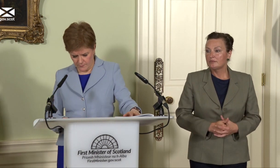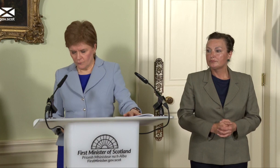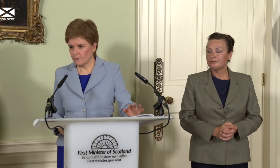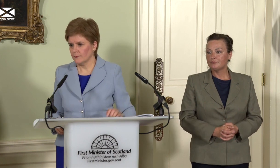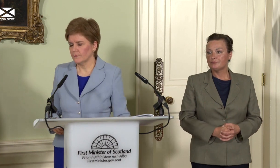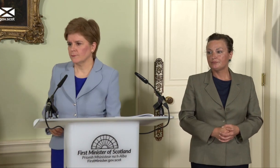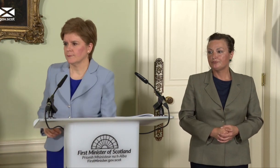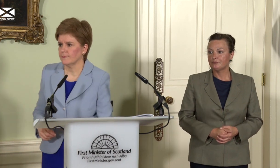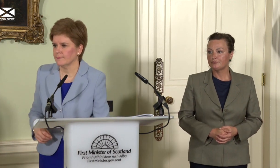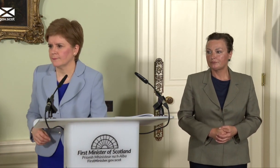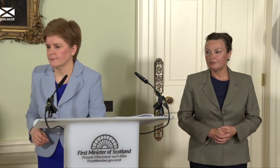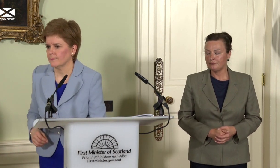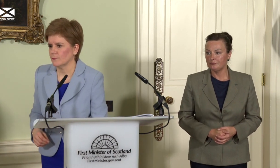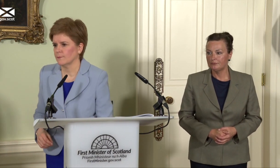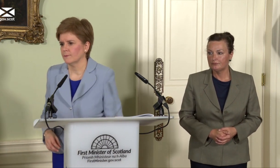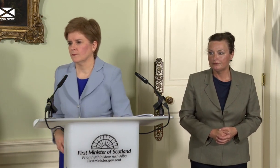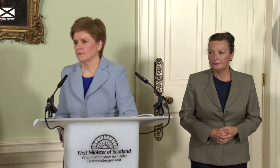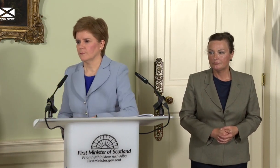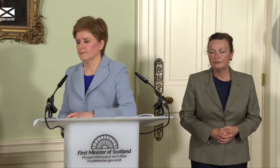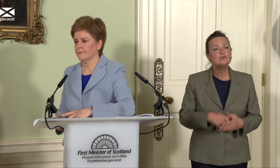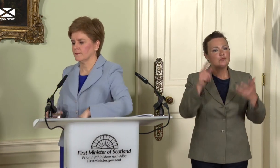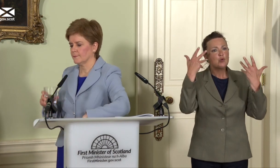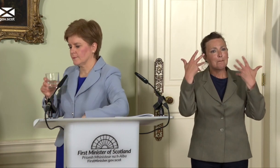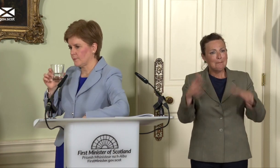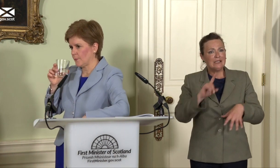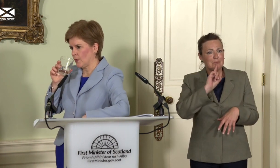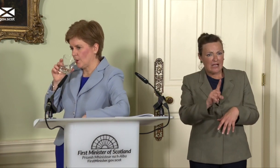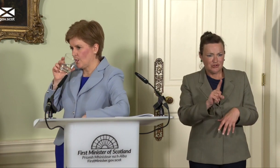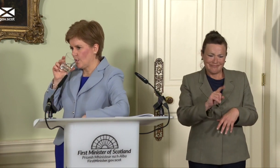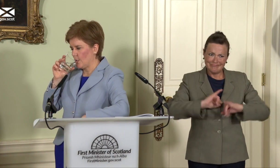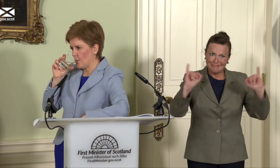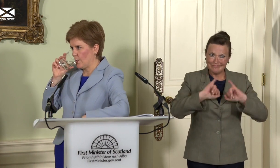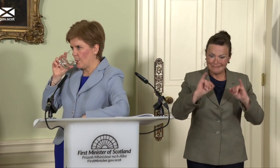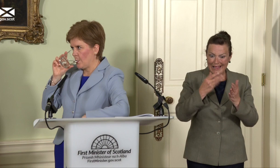mentioned the significant economic damage and impact of Brexit, the COVID crisis,